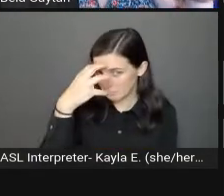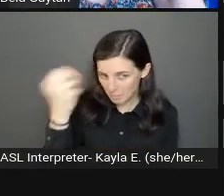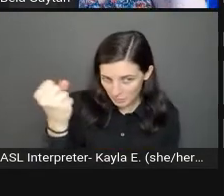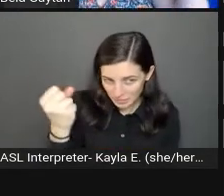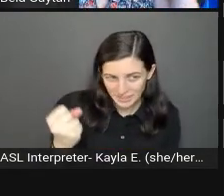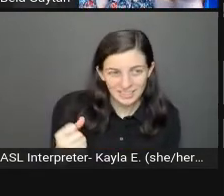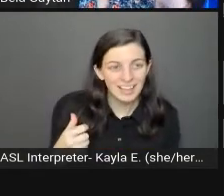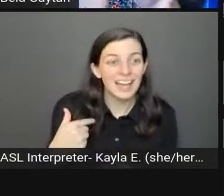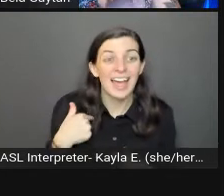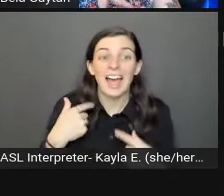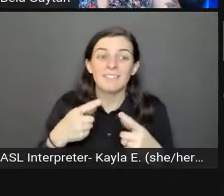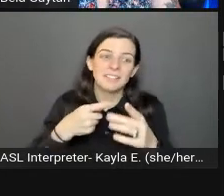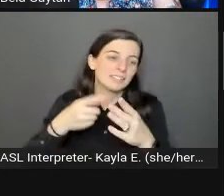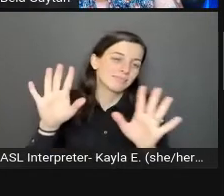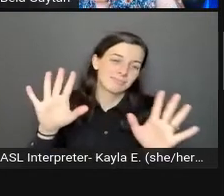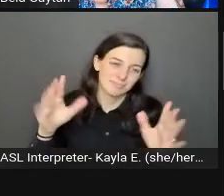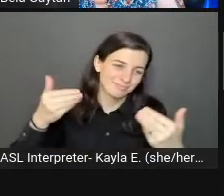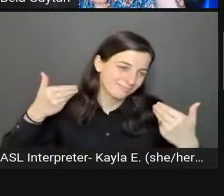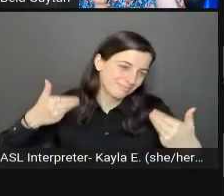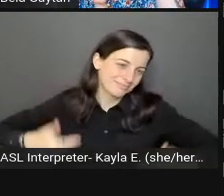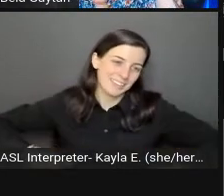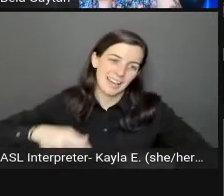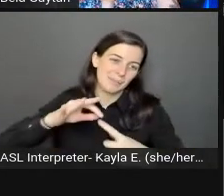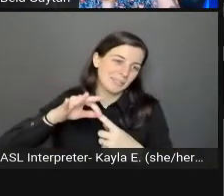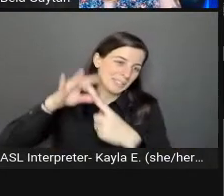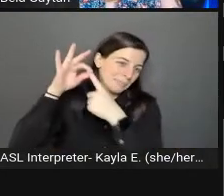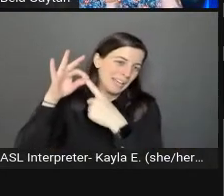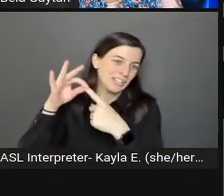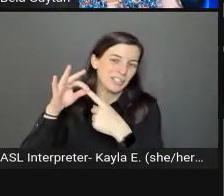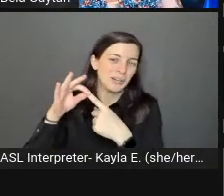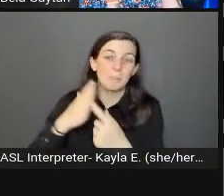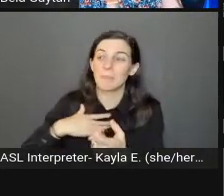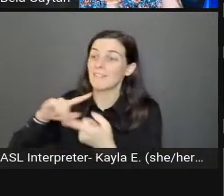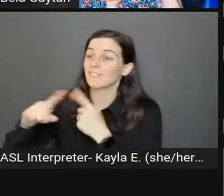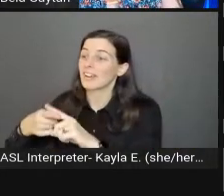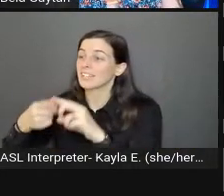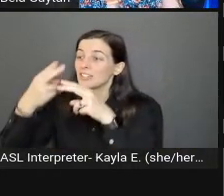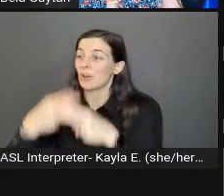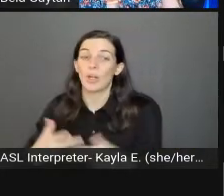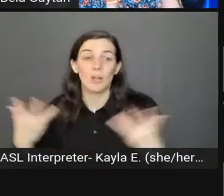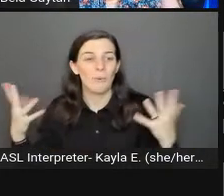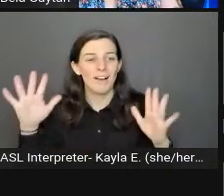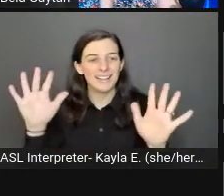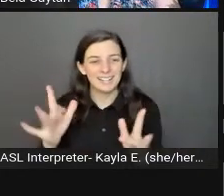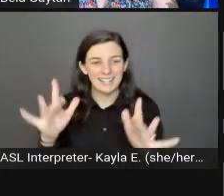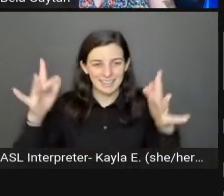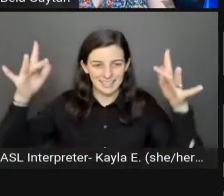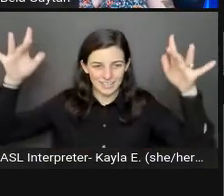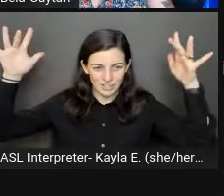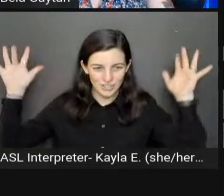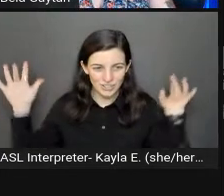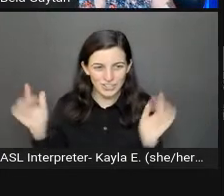I've got all this as my friends say, glitter going on in my head.